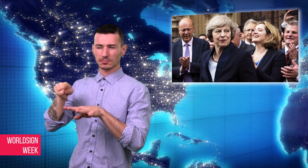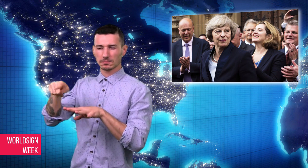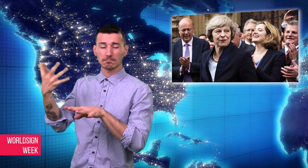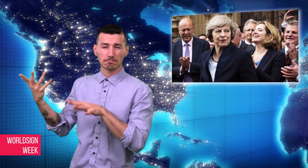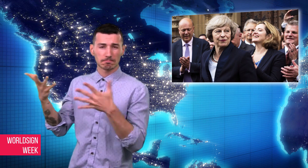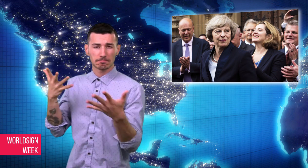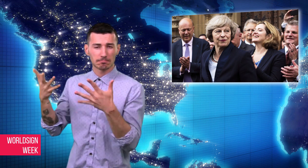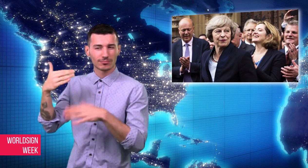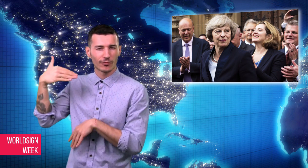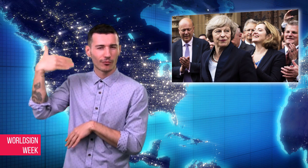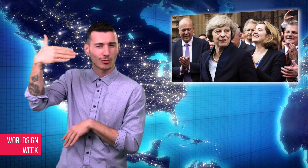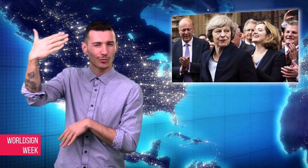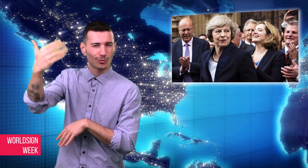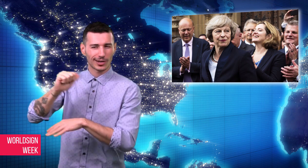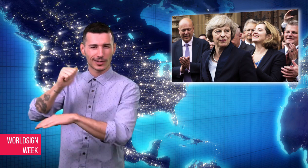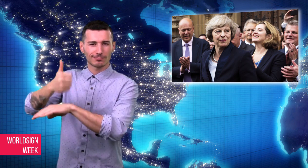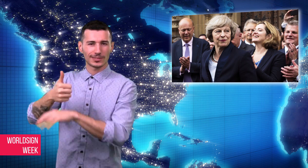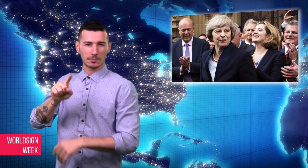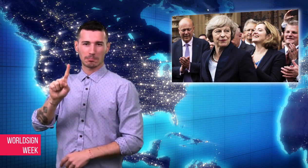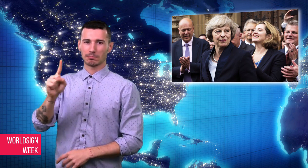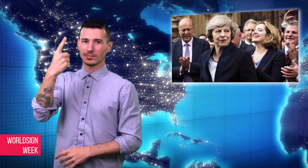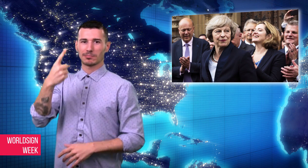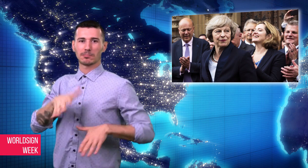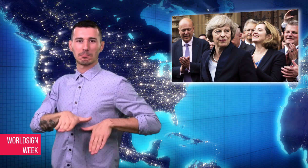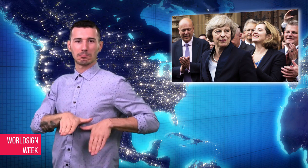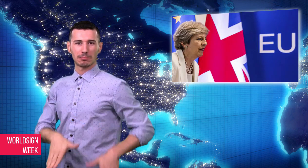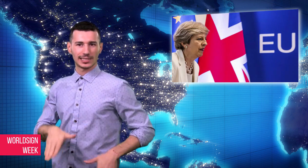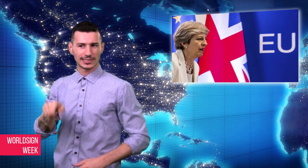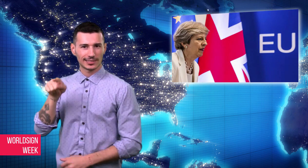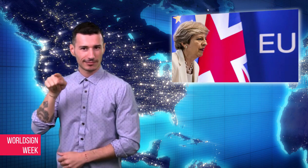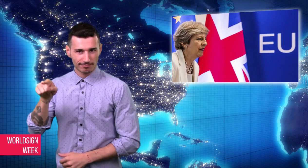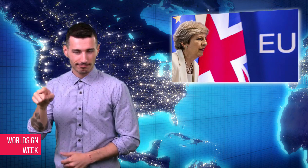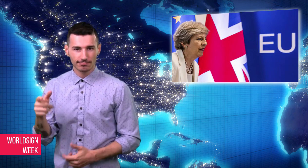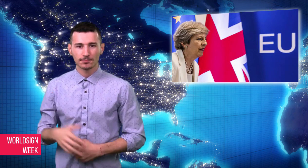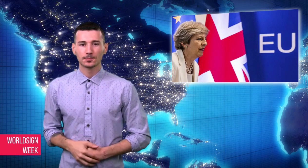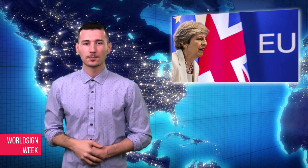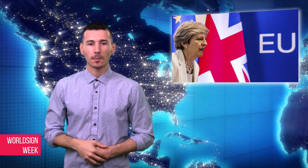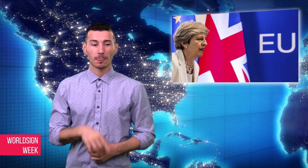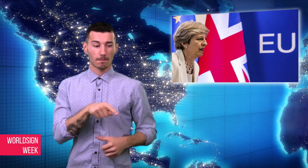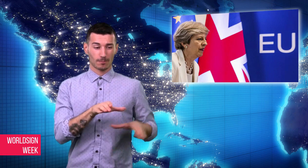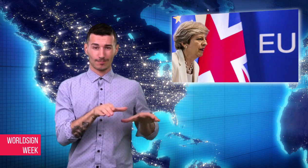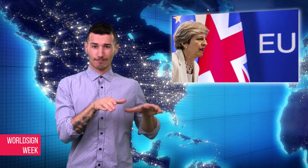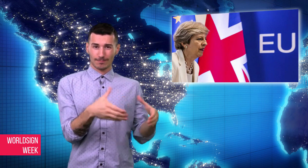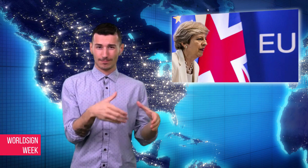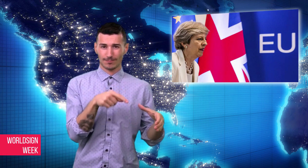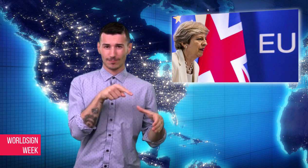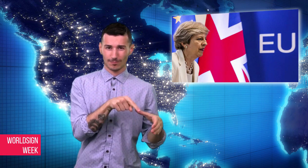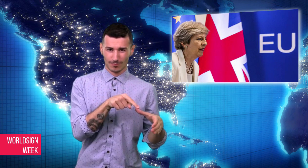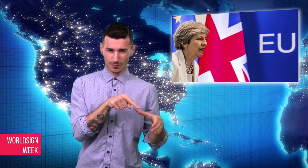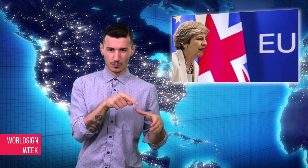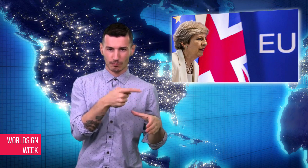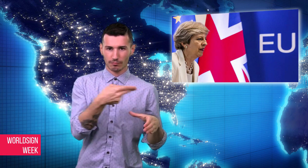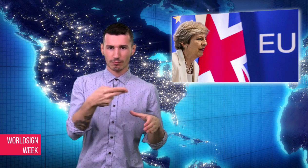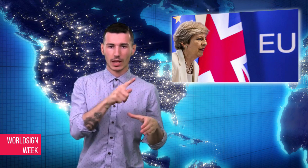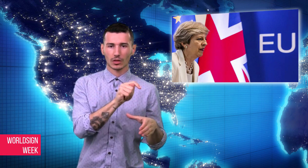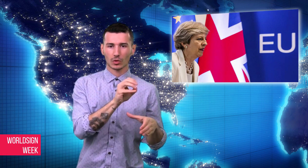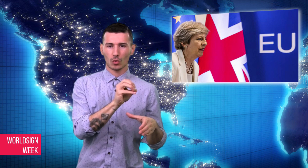party - the Tories - appears to be splintered with many members unhappy